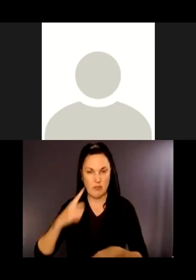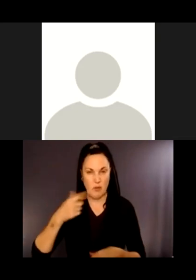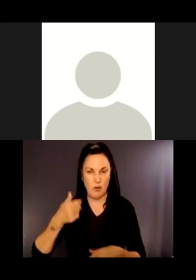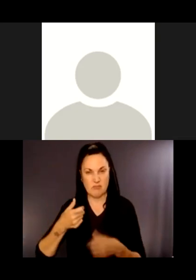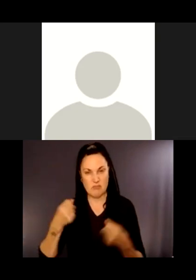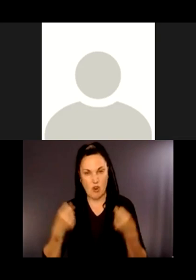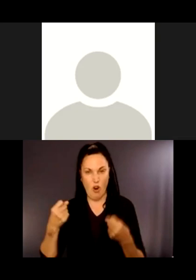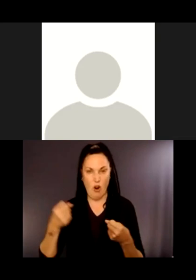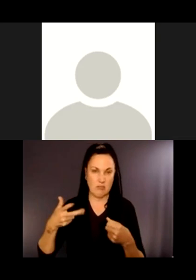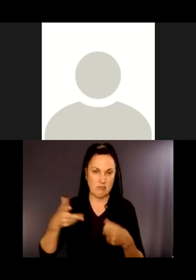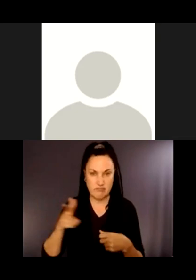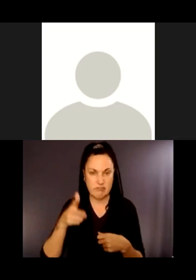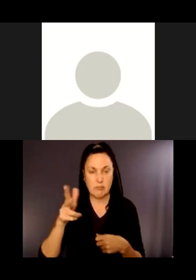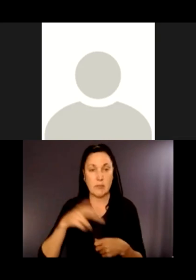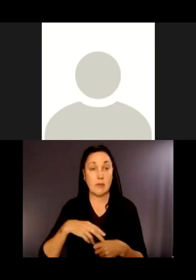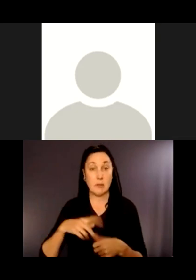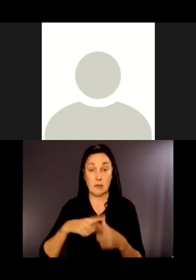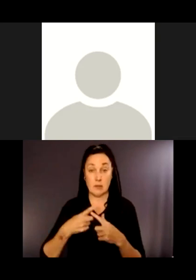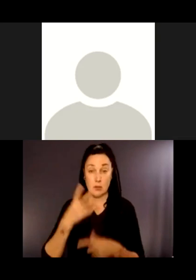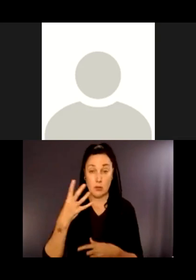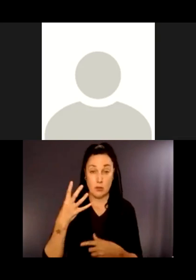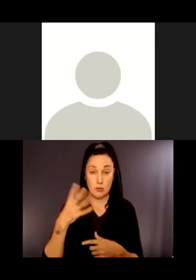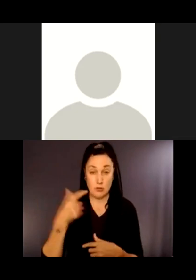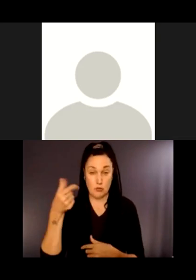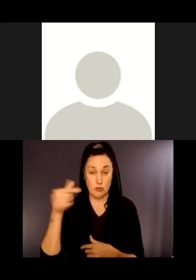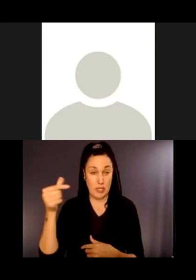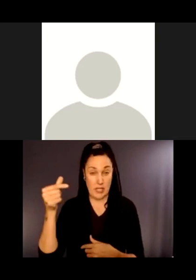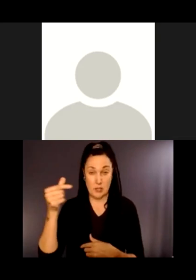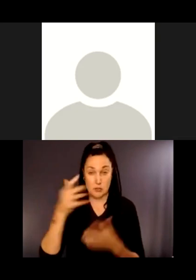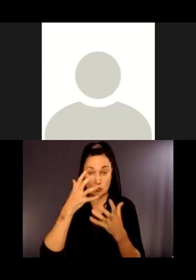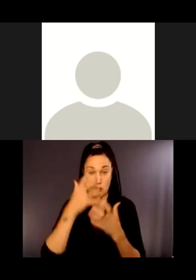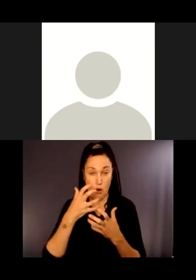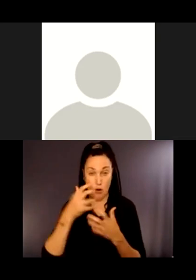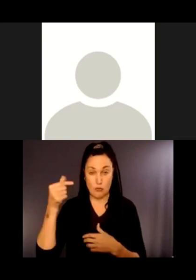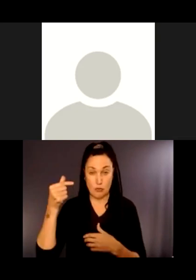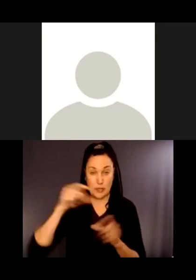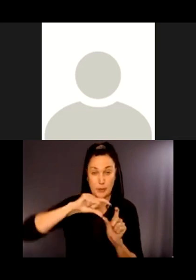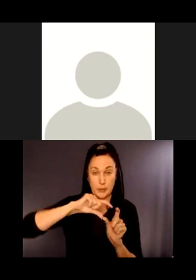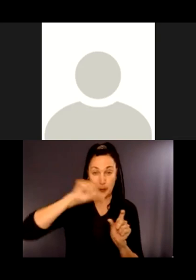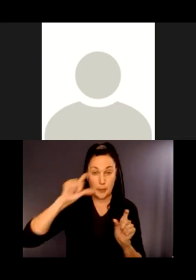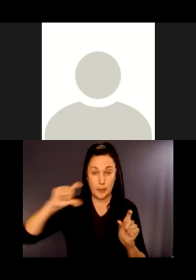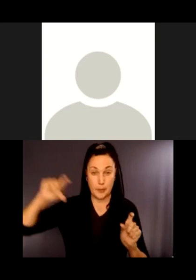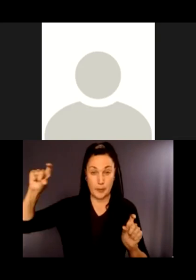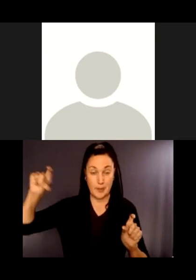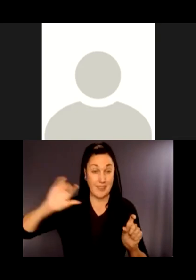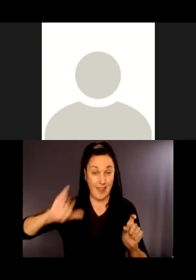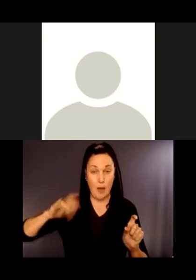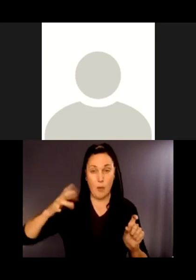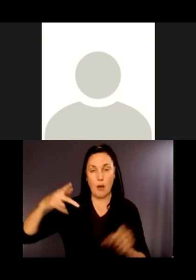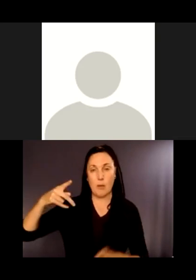Then we have a regular green color, a little darker shapes, that is all City of Bellevue parks property.